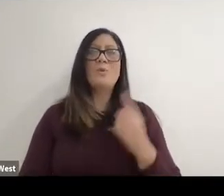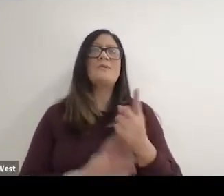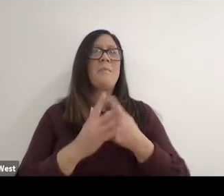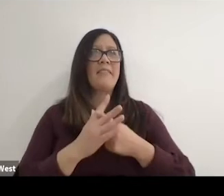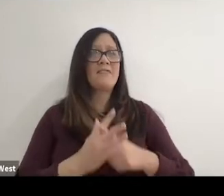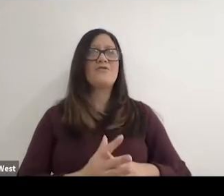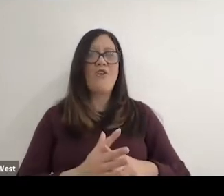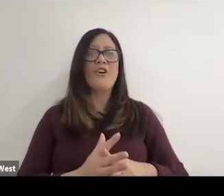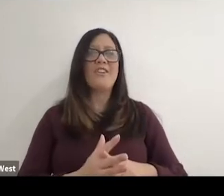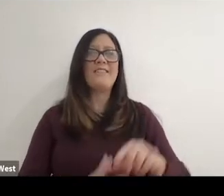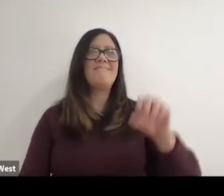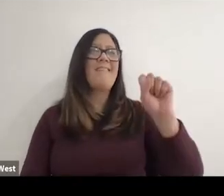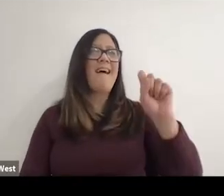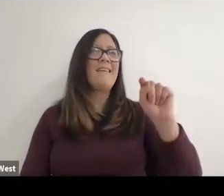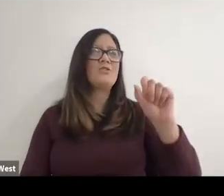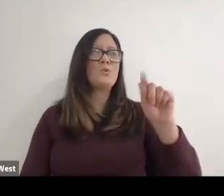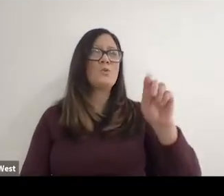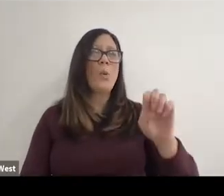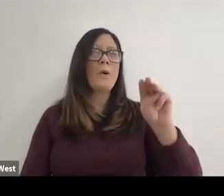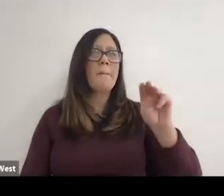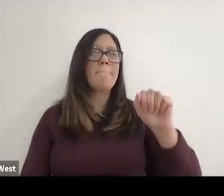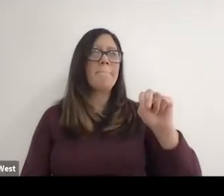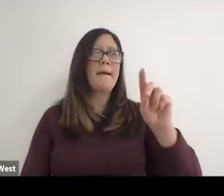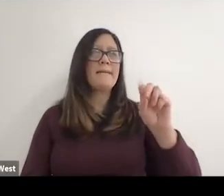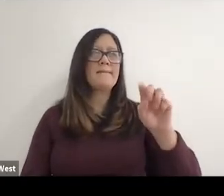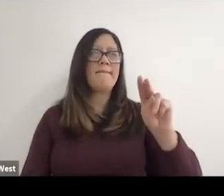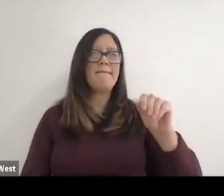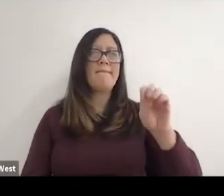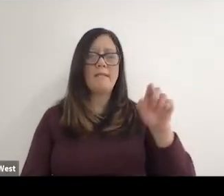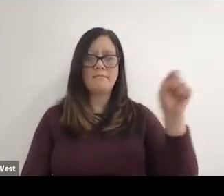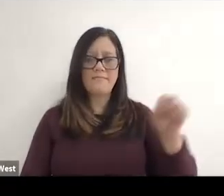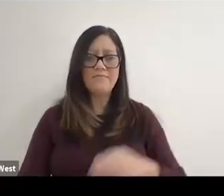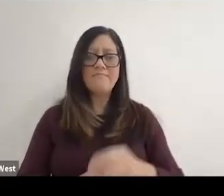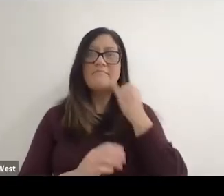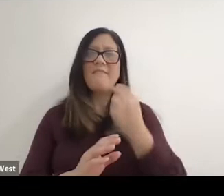I think a little bit if you think about the history of basketball.